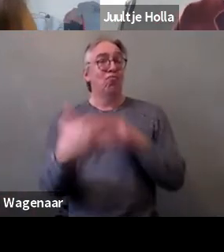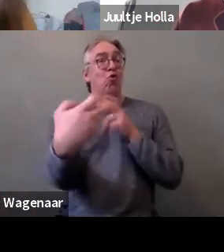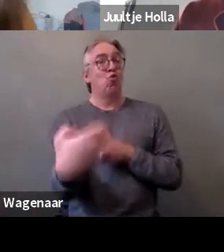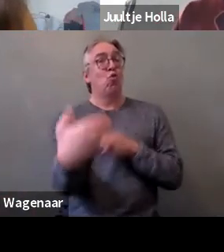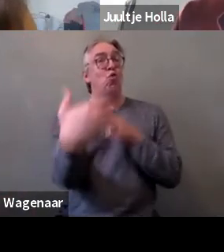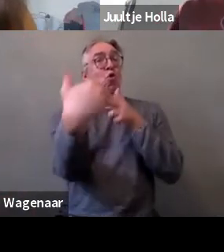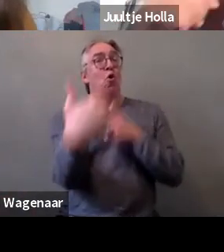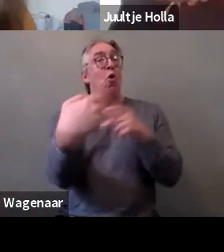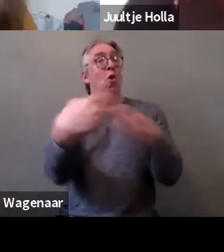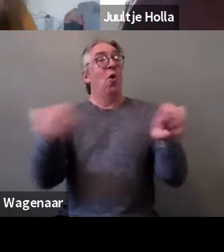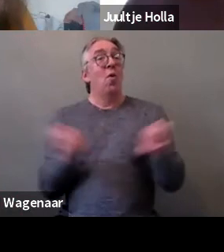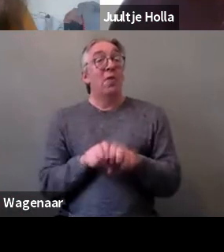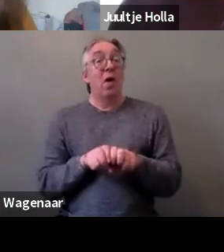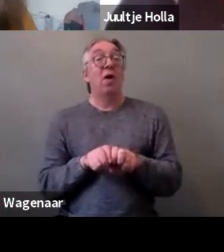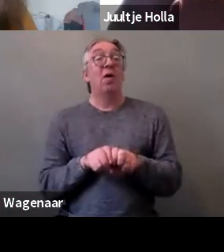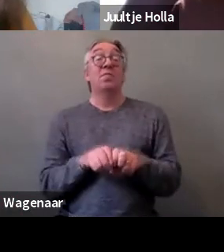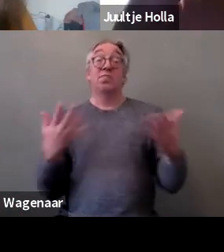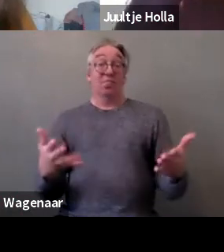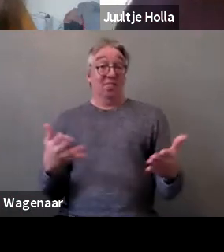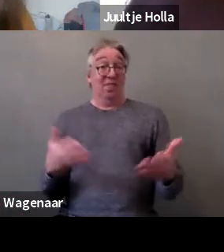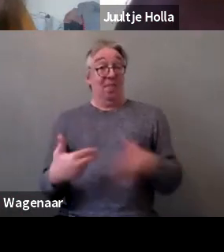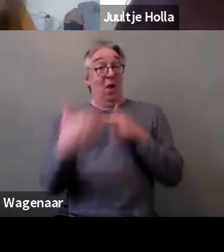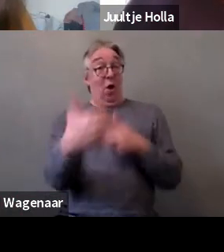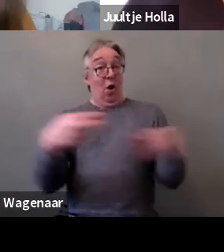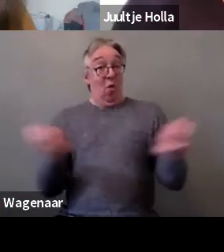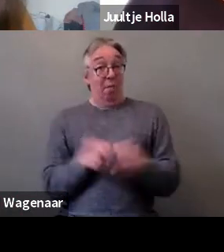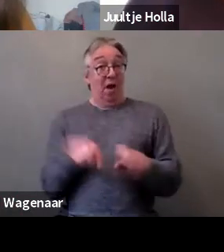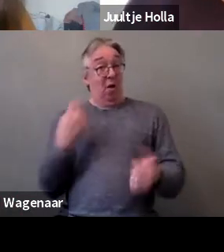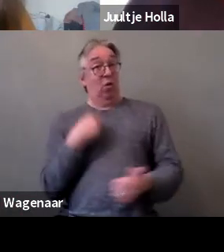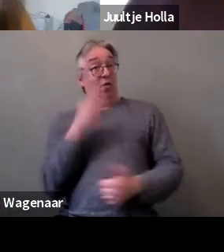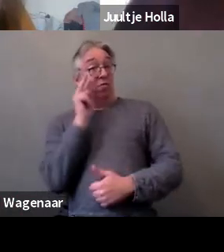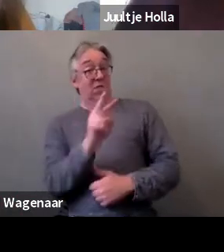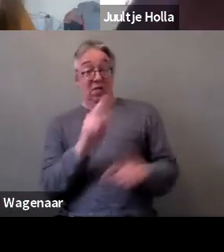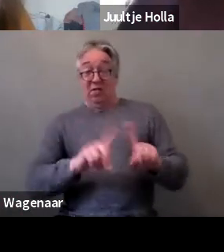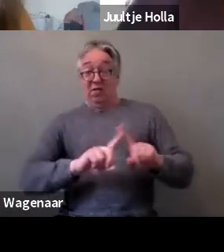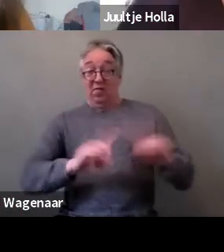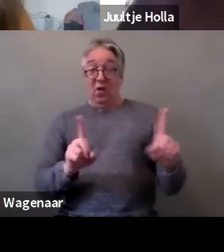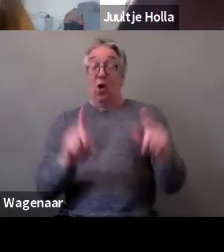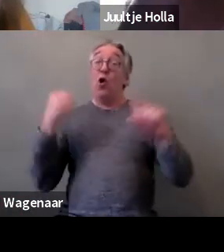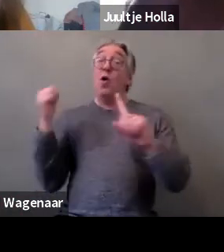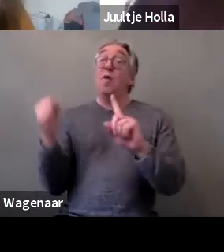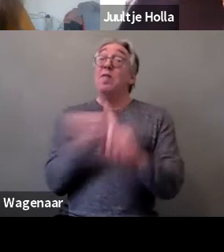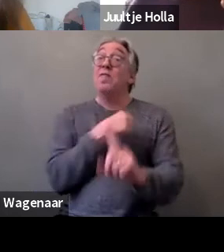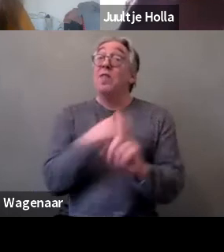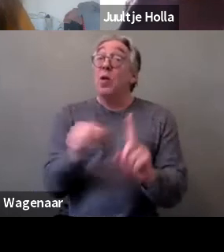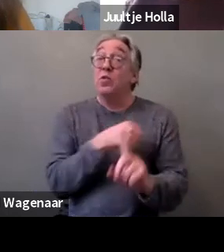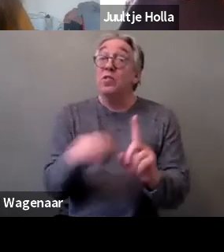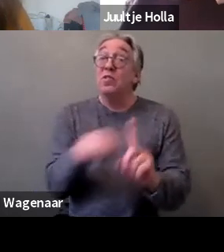In this webinar we heard about the various forms of violence faced by women and girls with disabilities